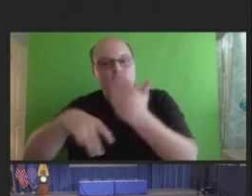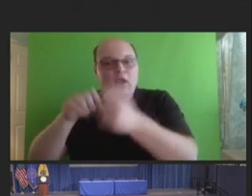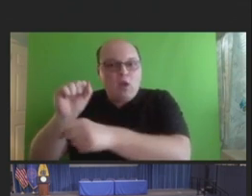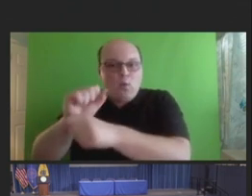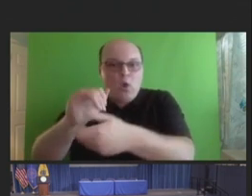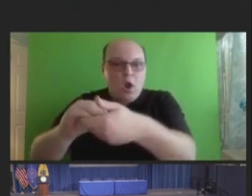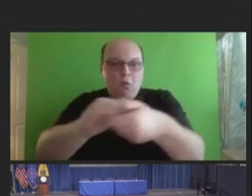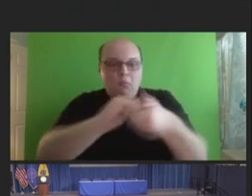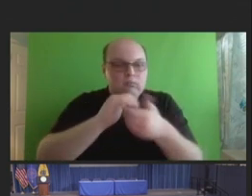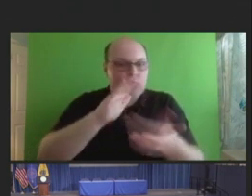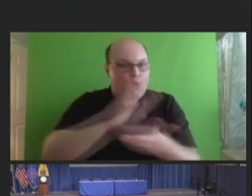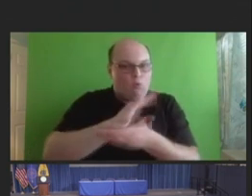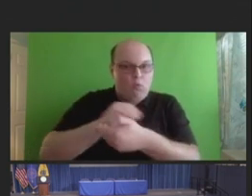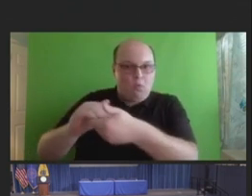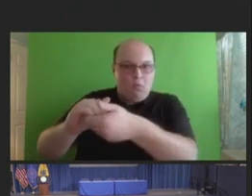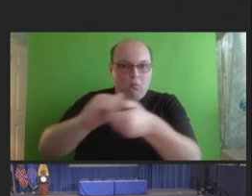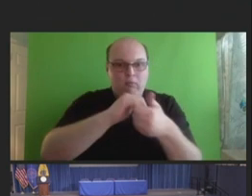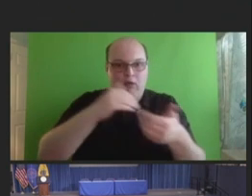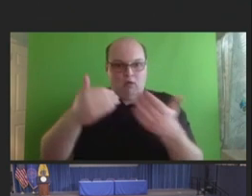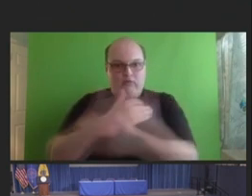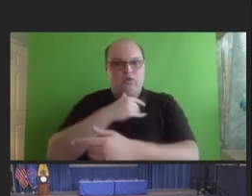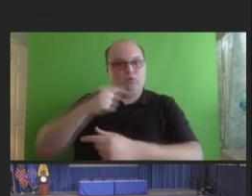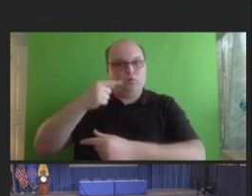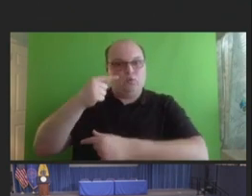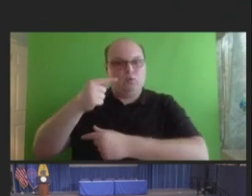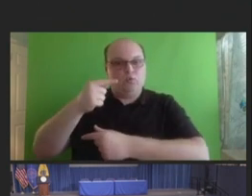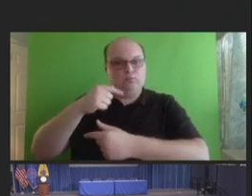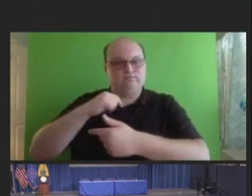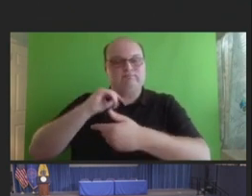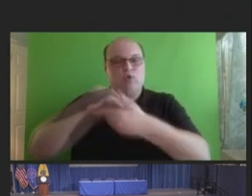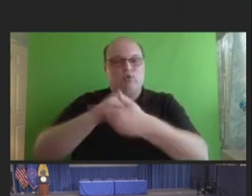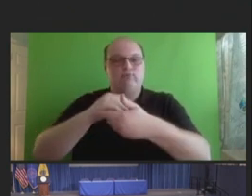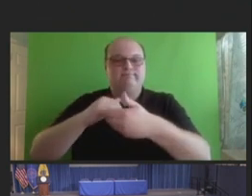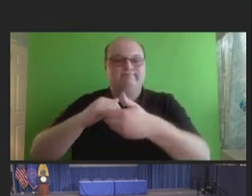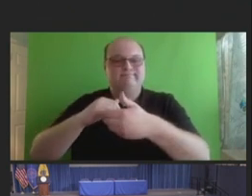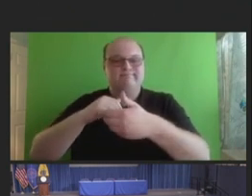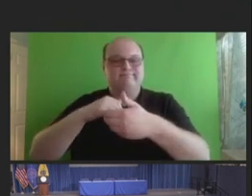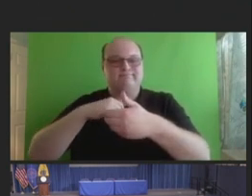a new generation of vaccine safety experts and support the educational needs of experts